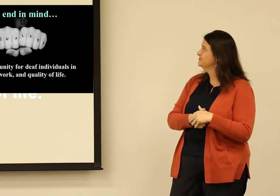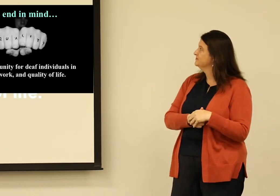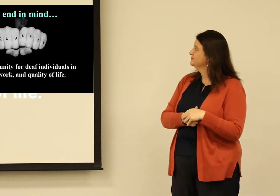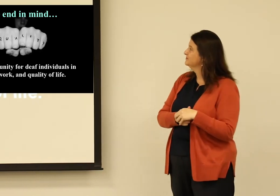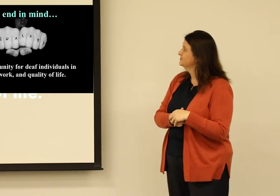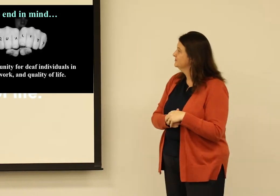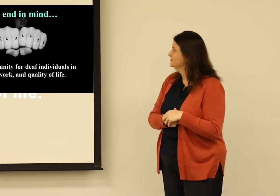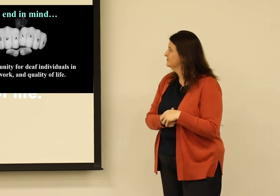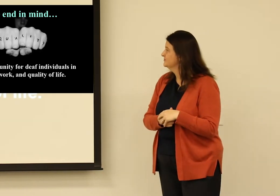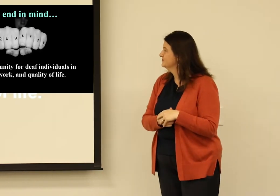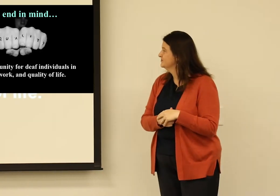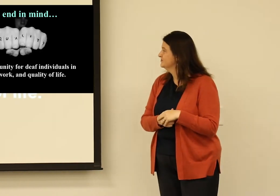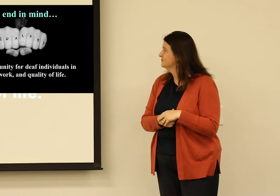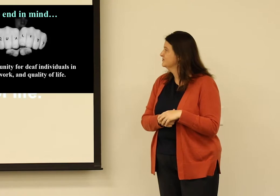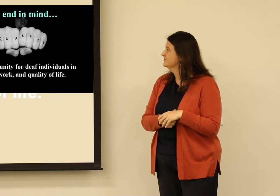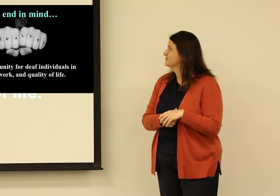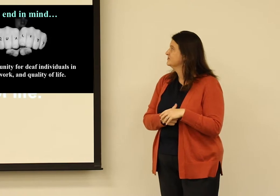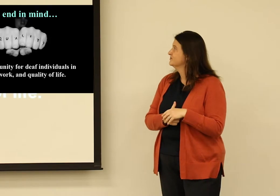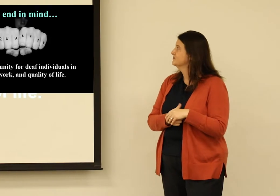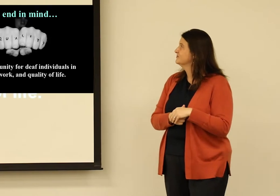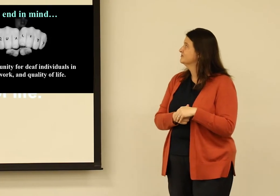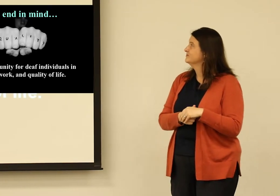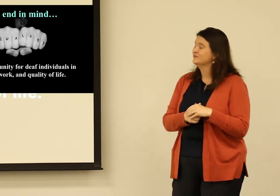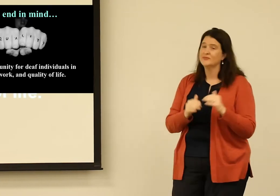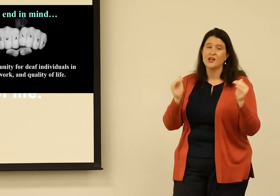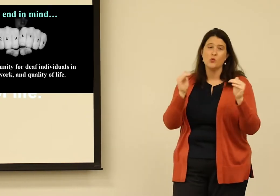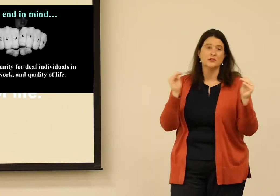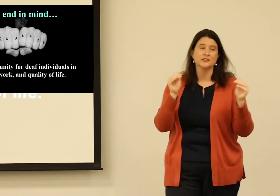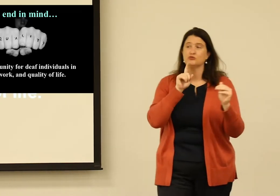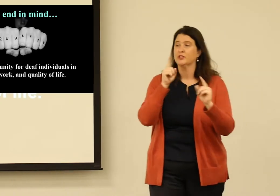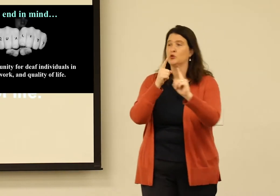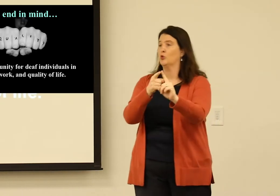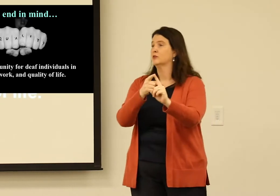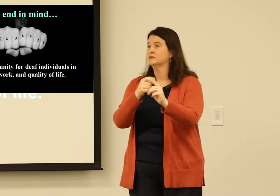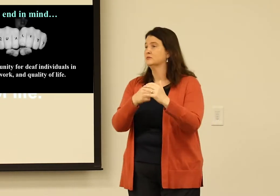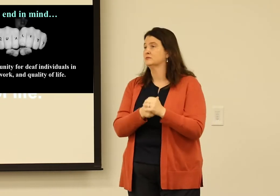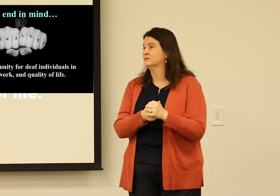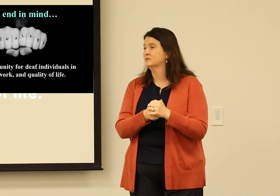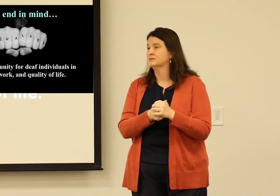what we have in mind for the end game: equality.